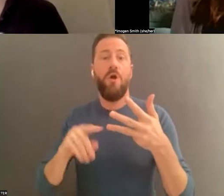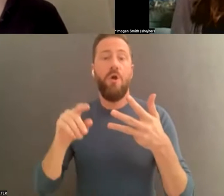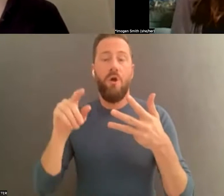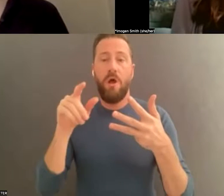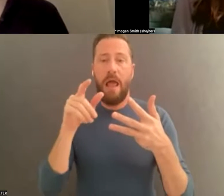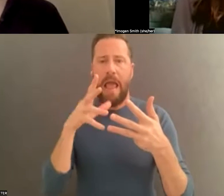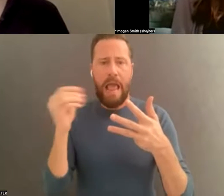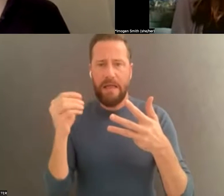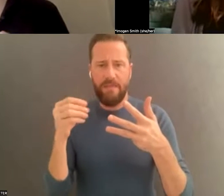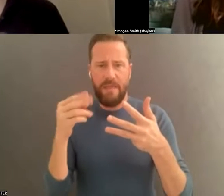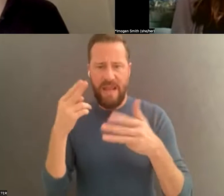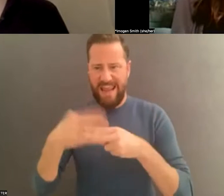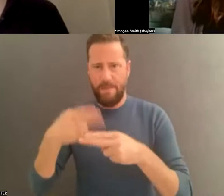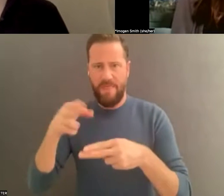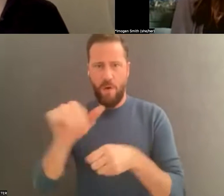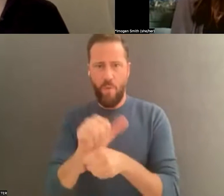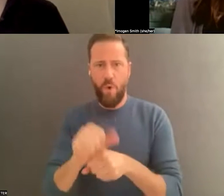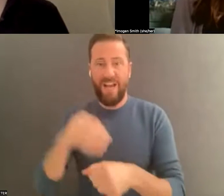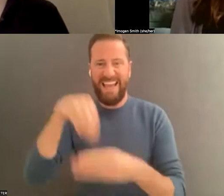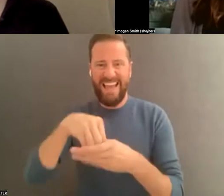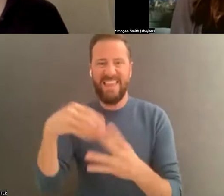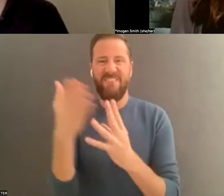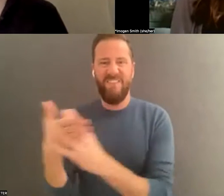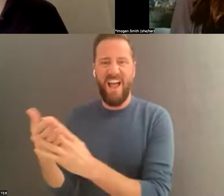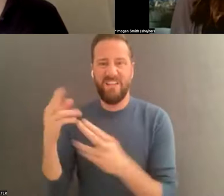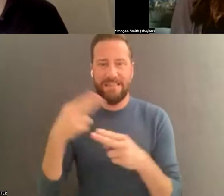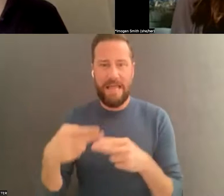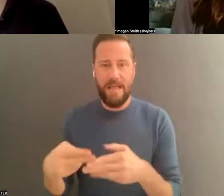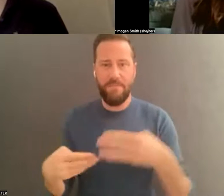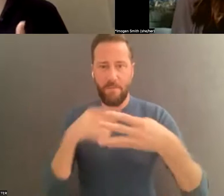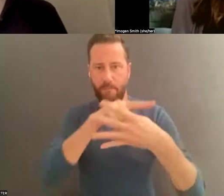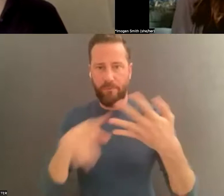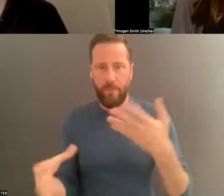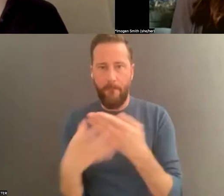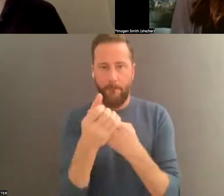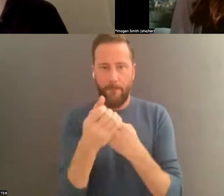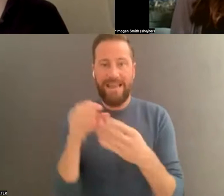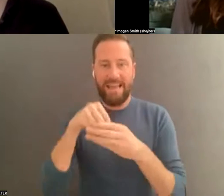name . And the same goes for other types of documents; you want